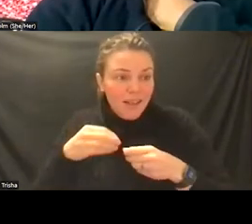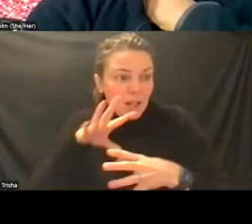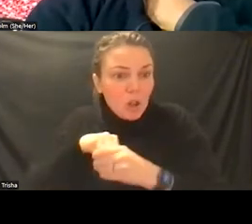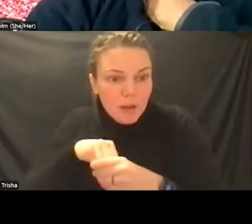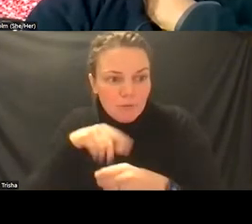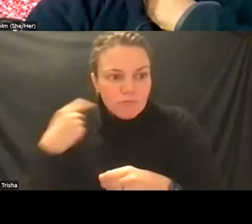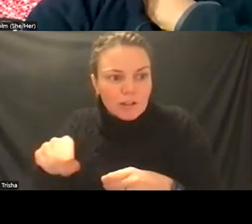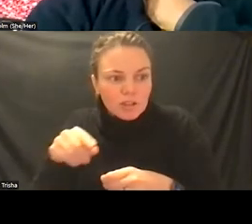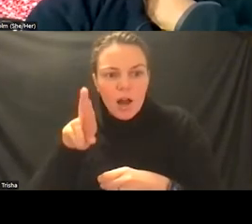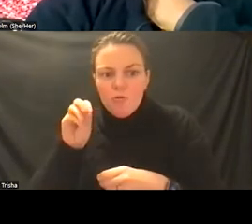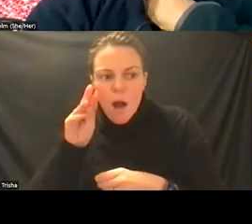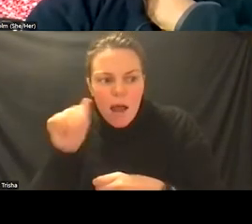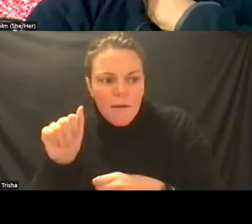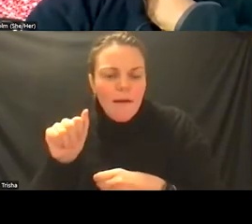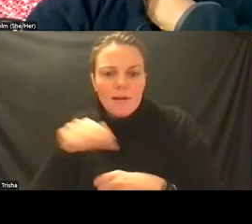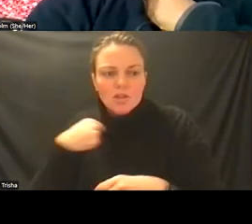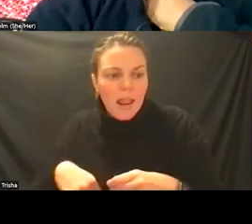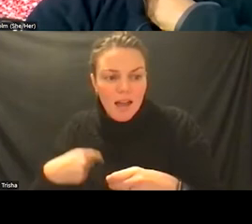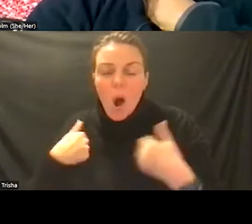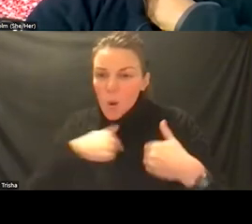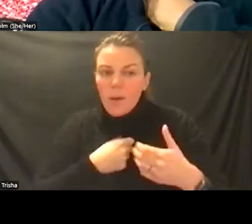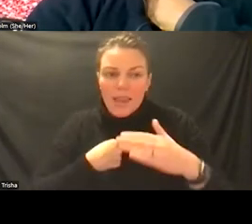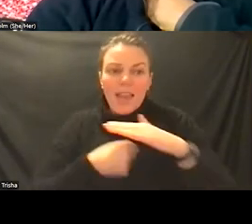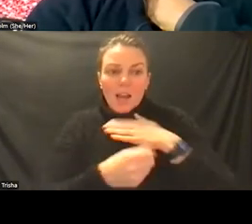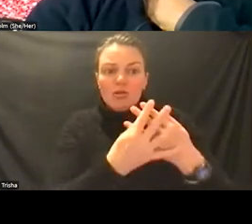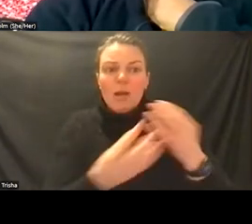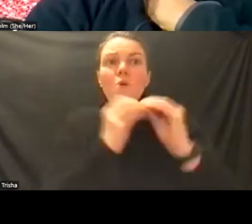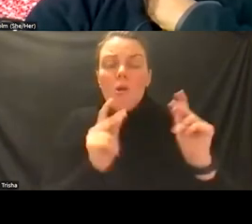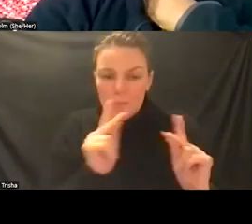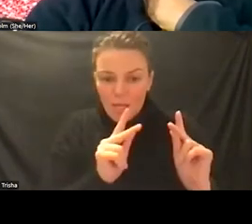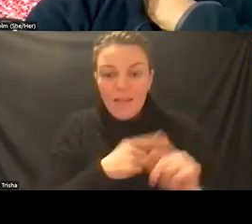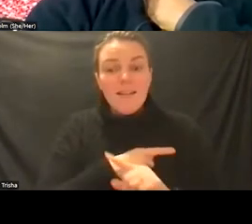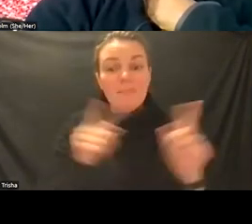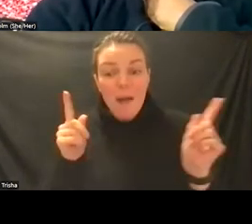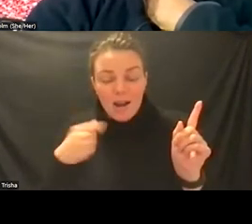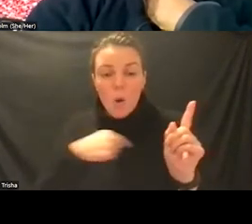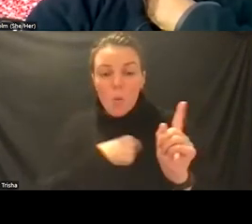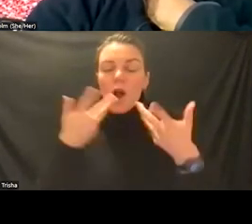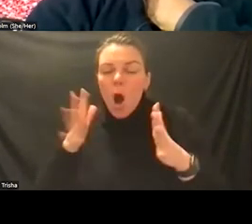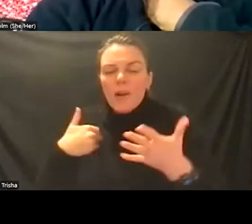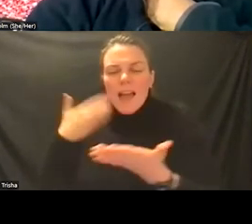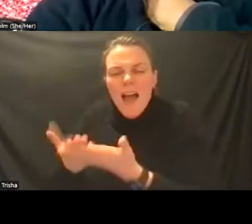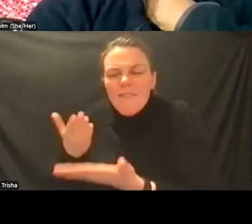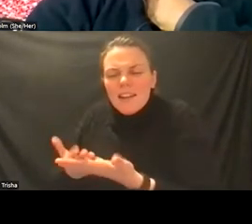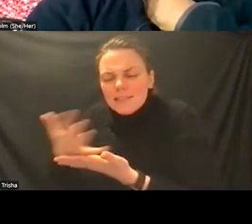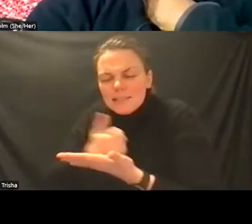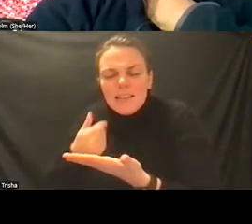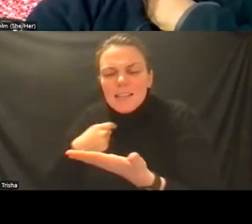despite that there's a large evidence base in what works in preventing criminal justice involvement